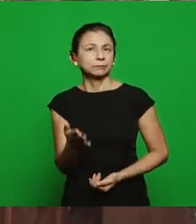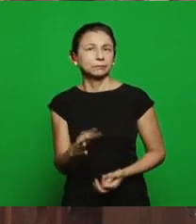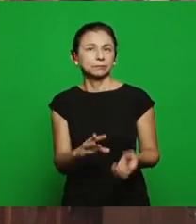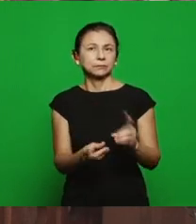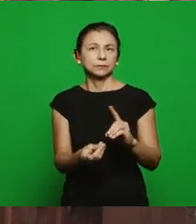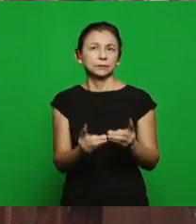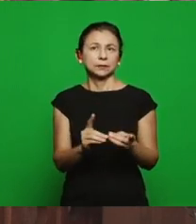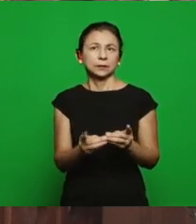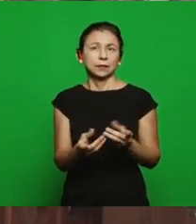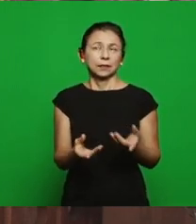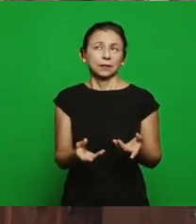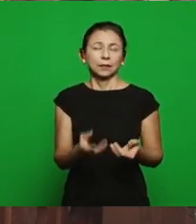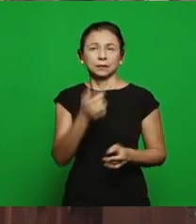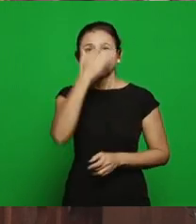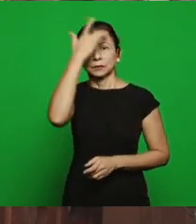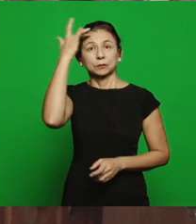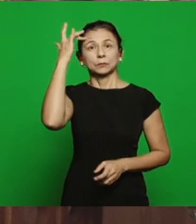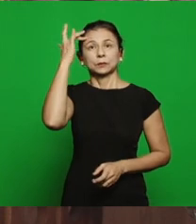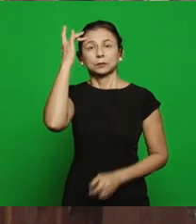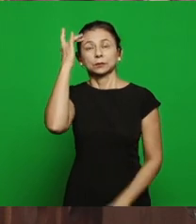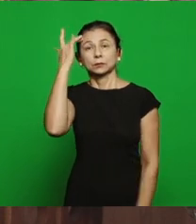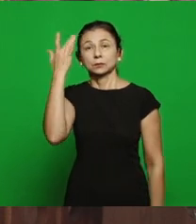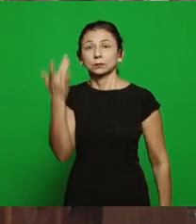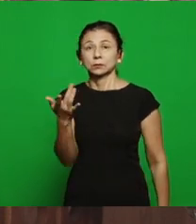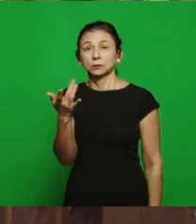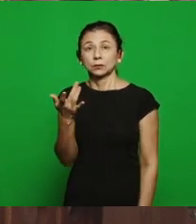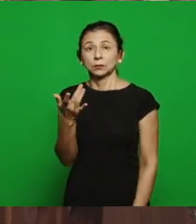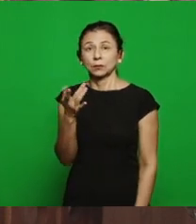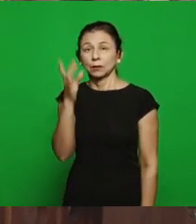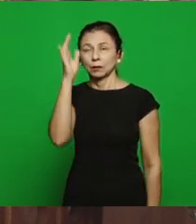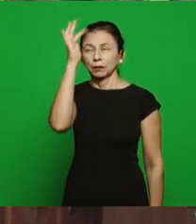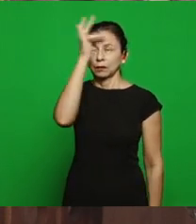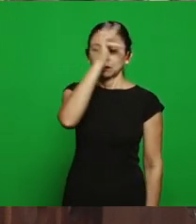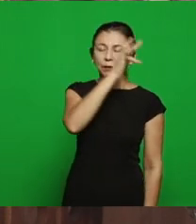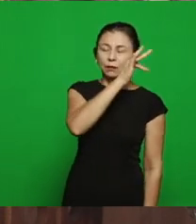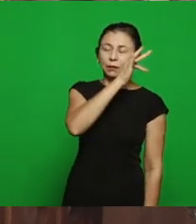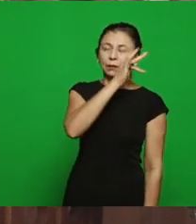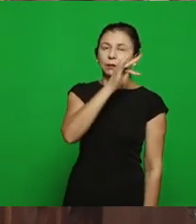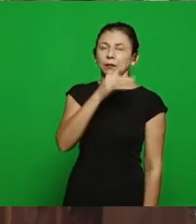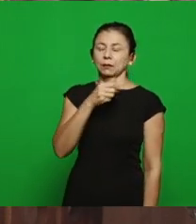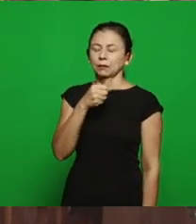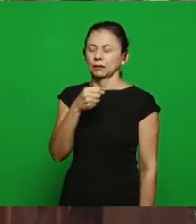careless related to this project of faith